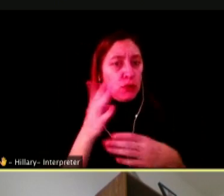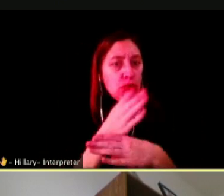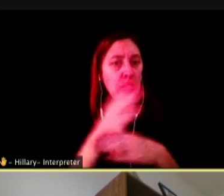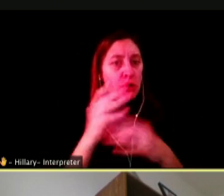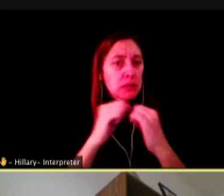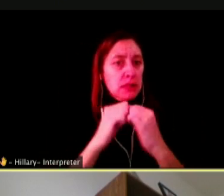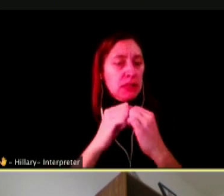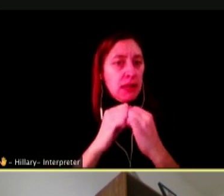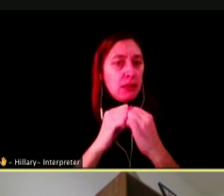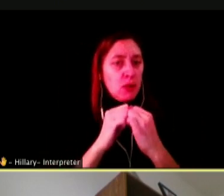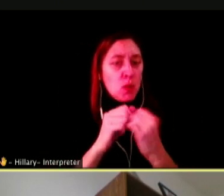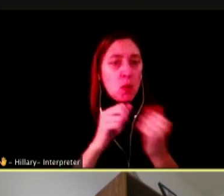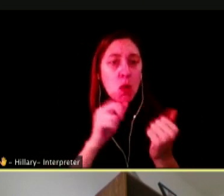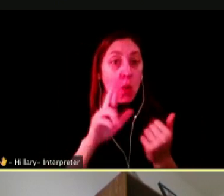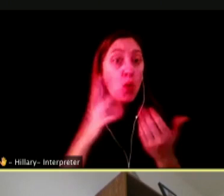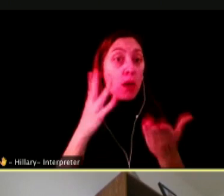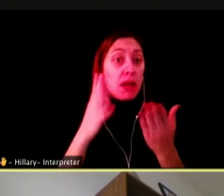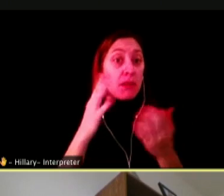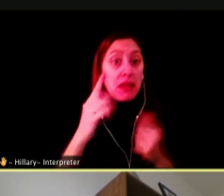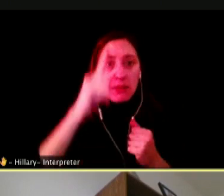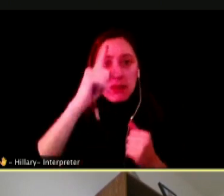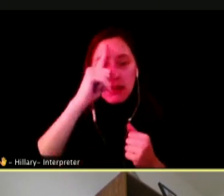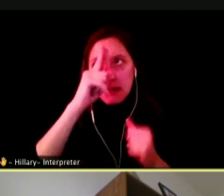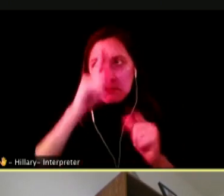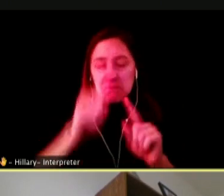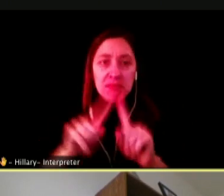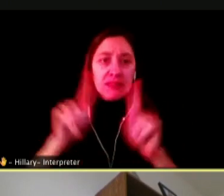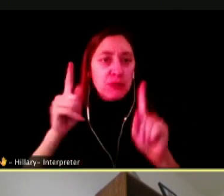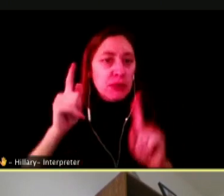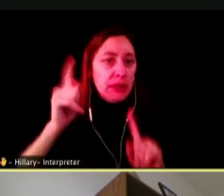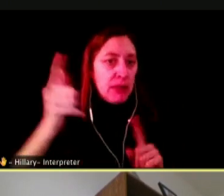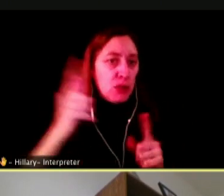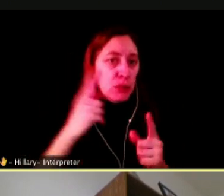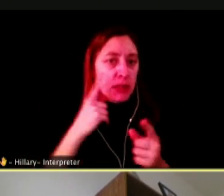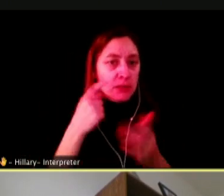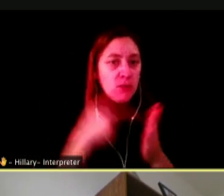BECAUSE OF THEIR VAPING ADDICTION. THANK YOU.